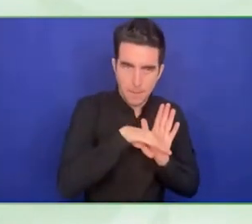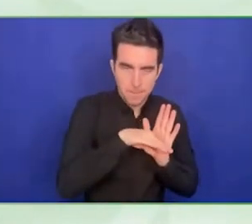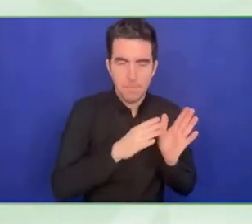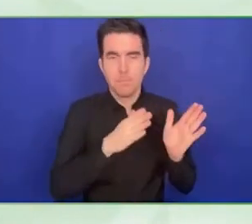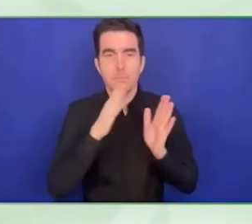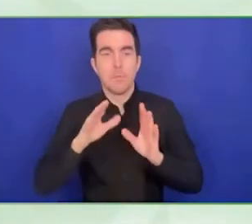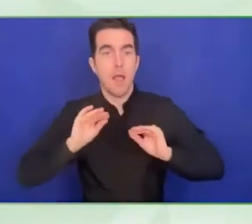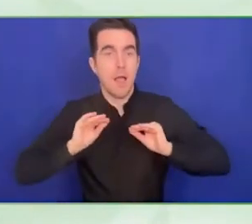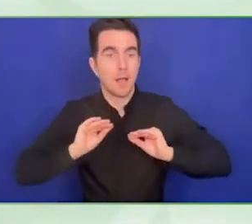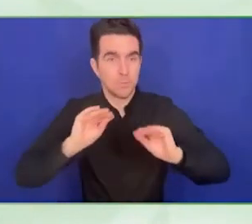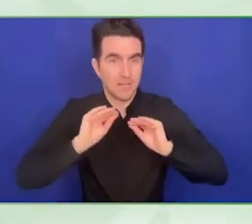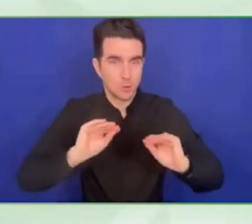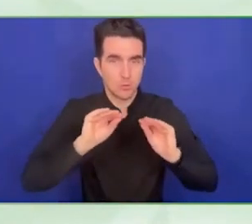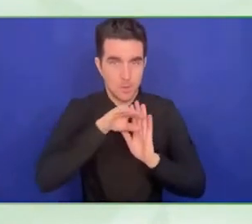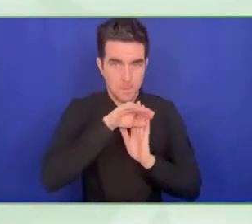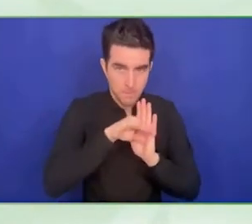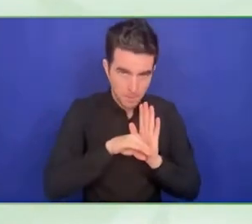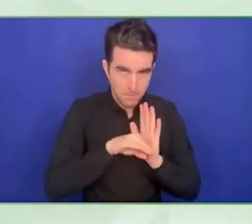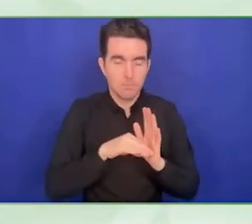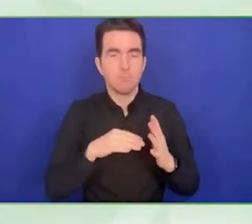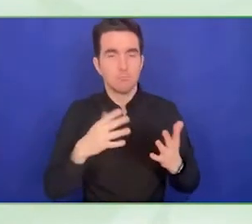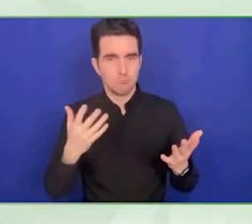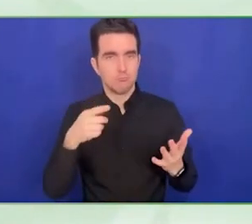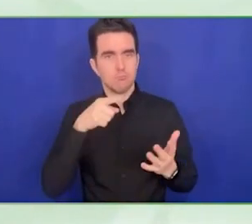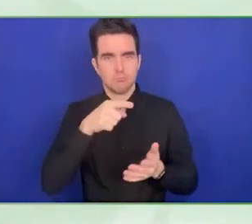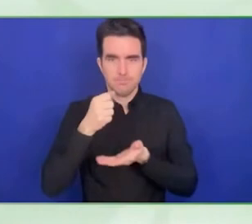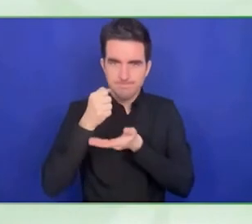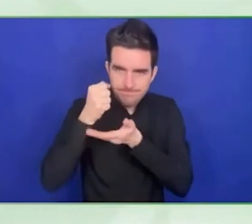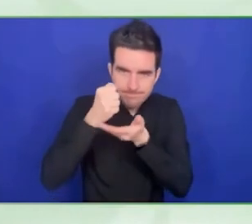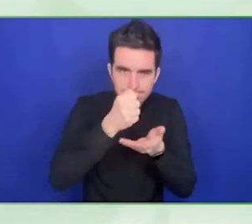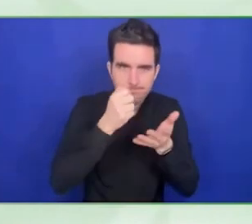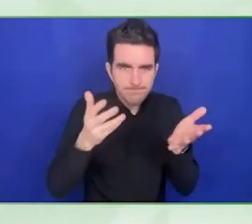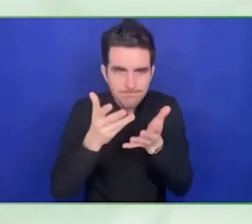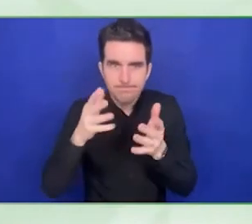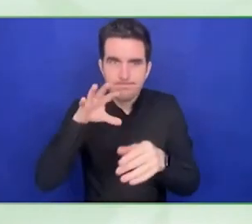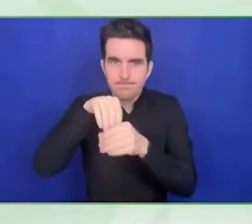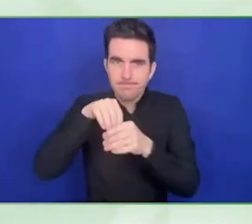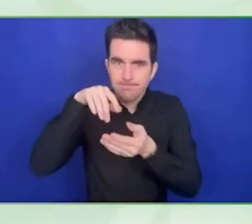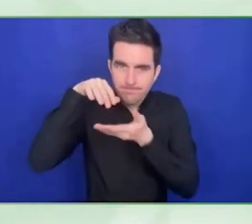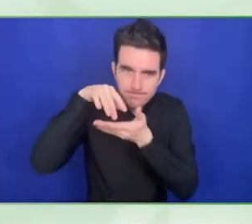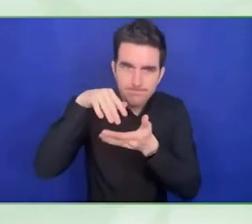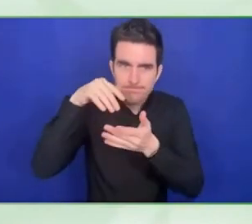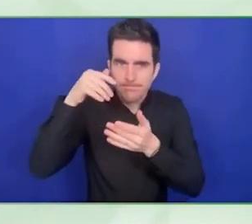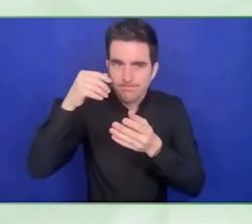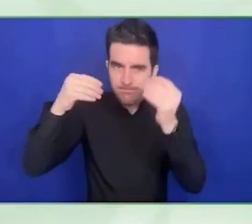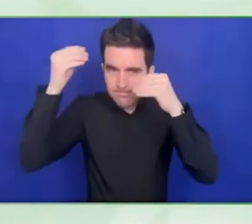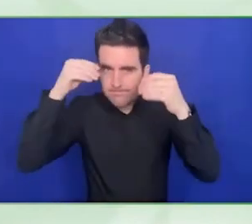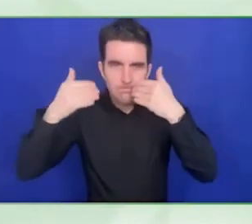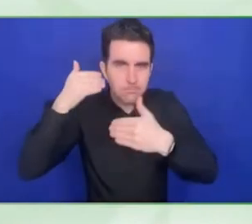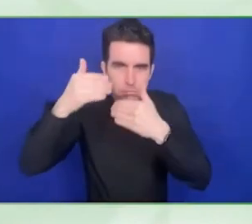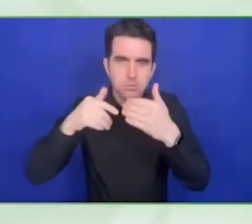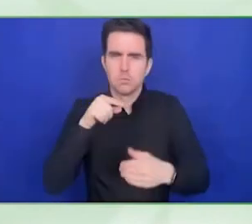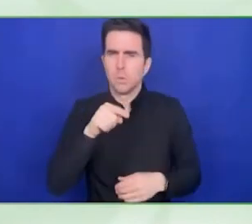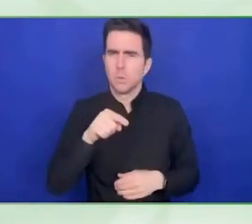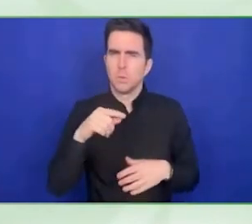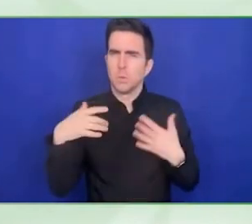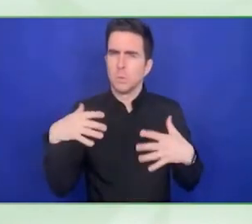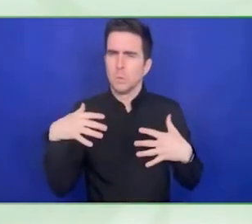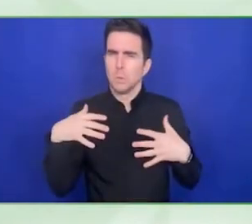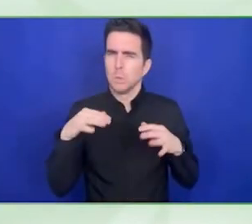important and hopefully we will have some questions and fitting around that. The inclusion in start-ups I'm sure will be of interest to many of